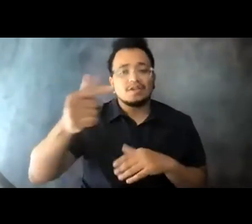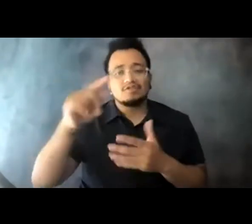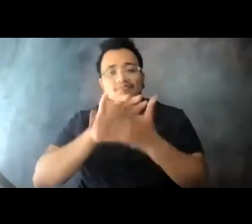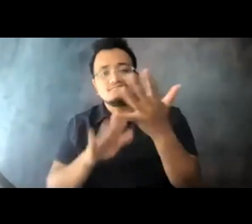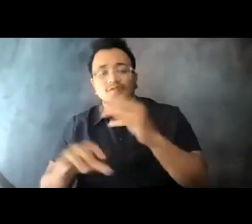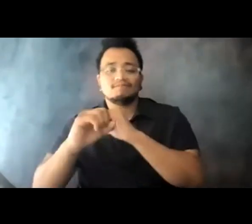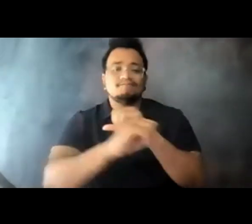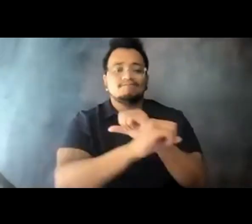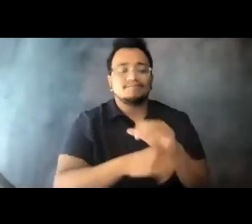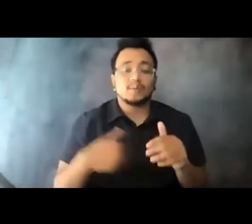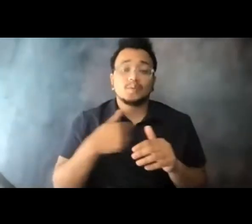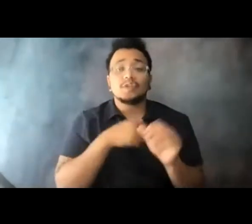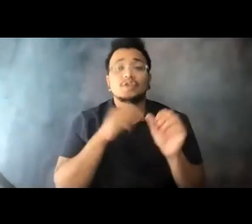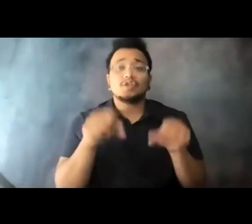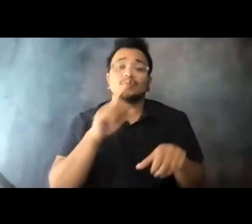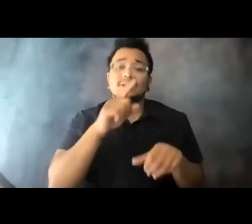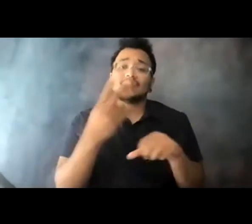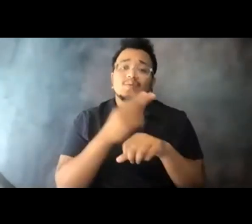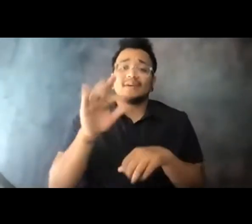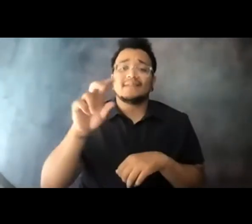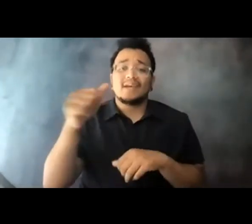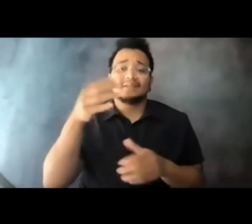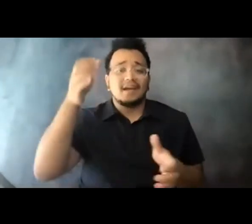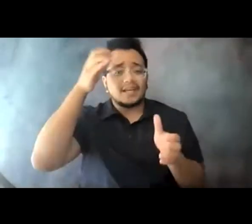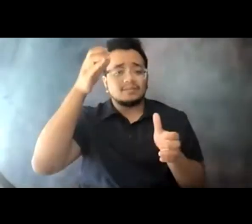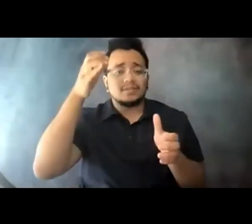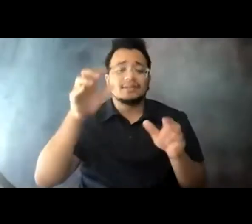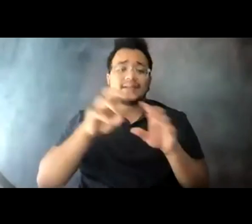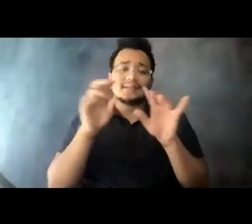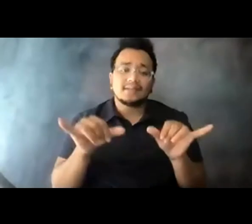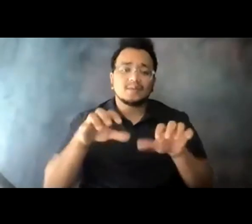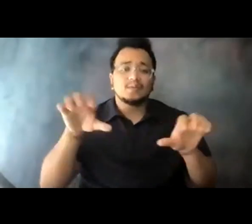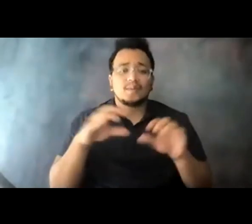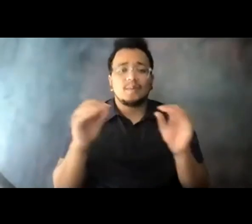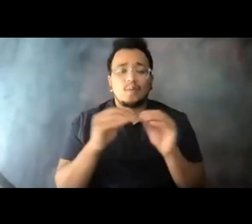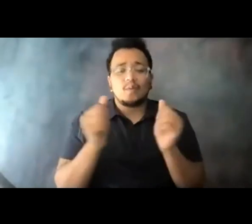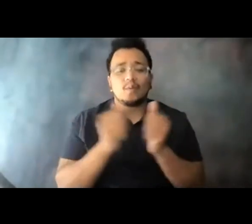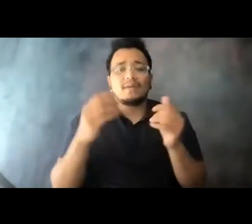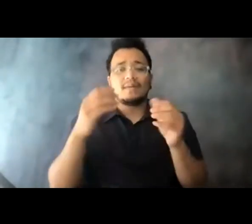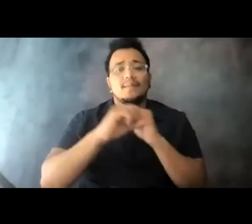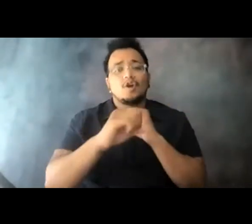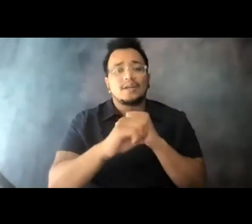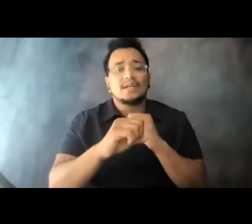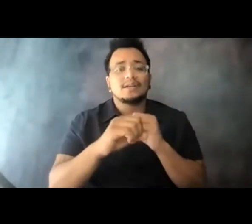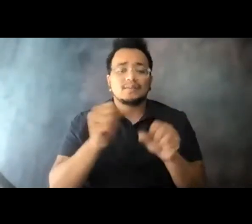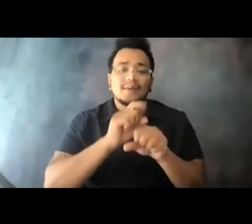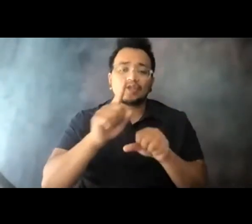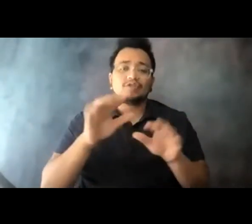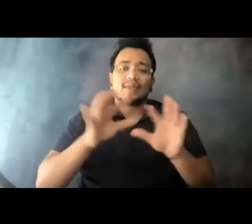15:15:53 We could really use FTA's expertise and assistance to do more with marketing and outreach to get the message out that we're open for